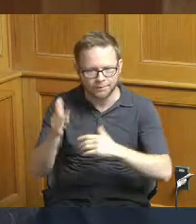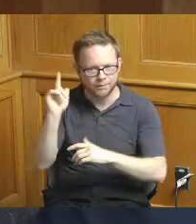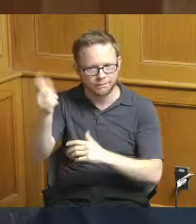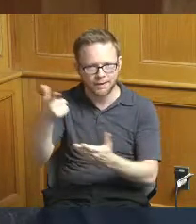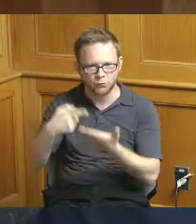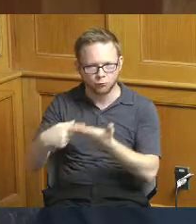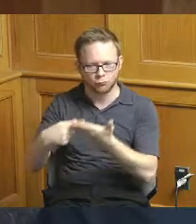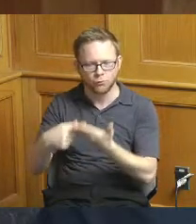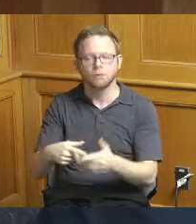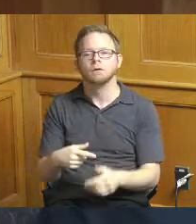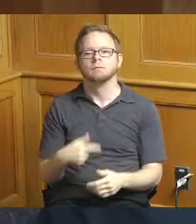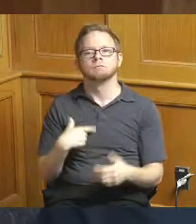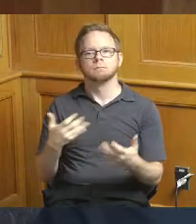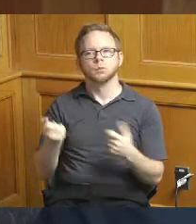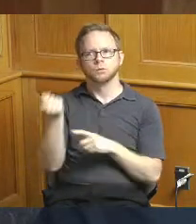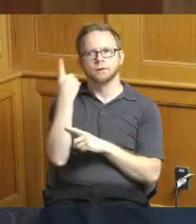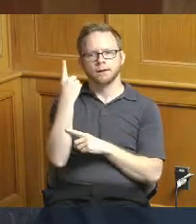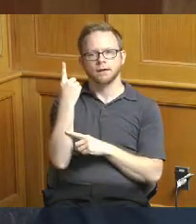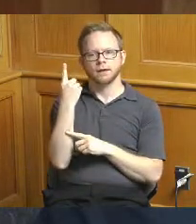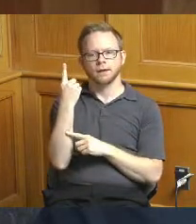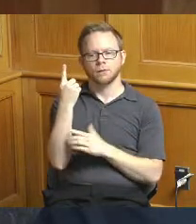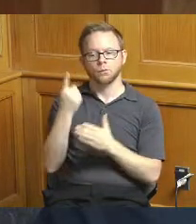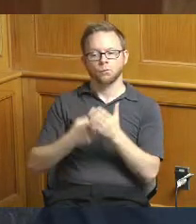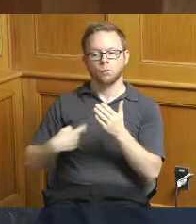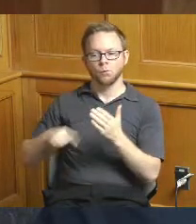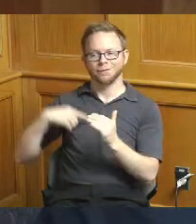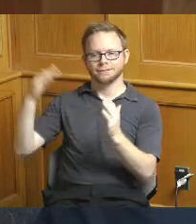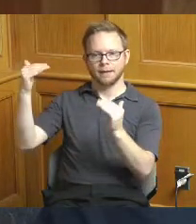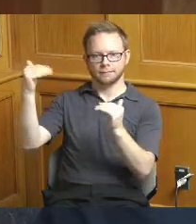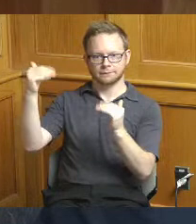I want to get a better understanding of what we anticipate because when we are asked then